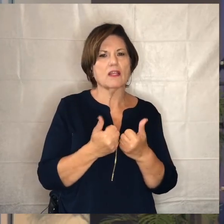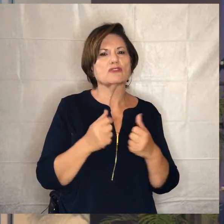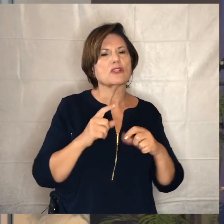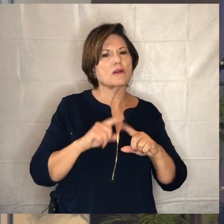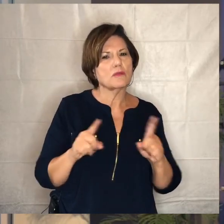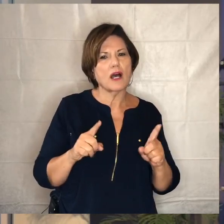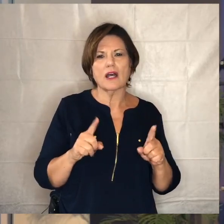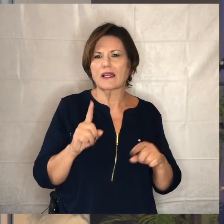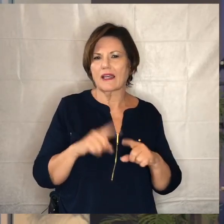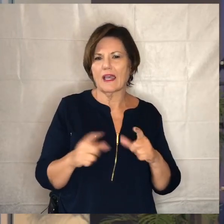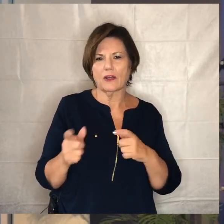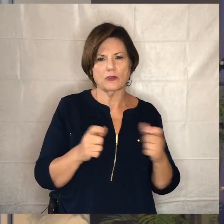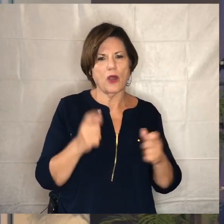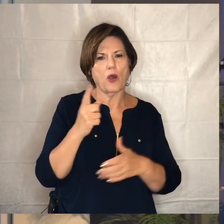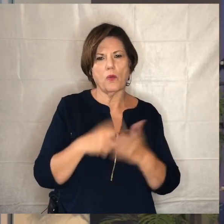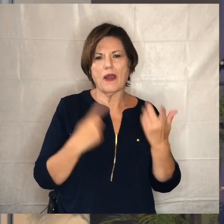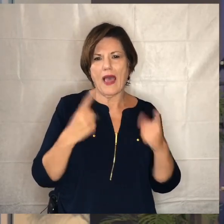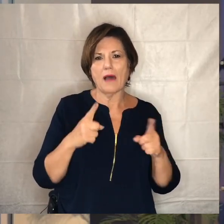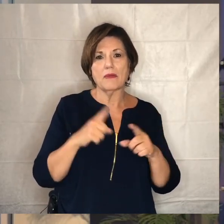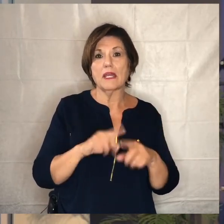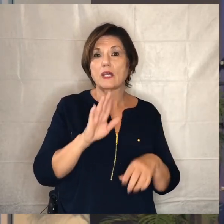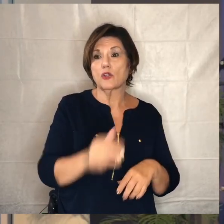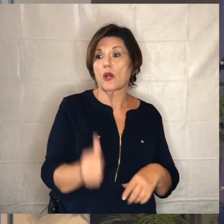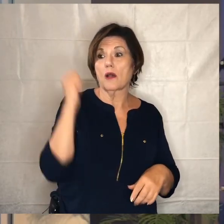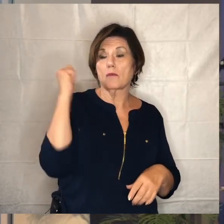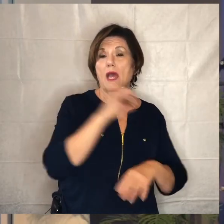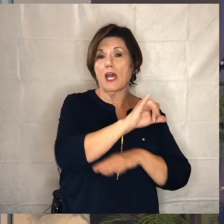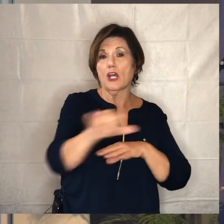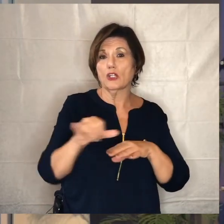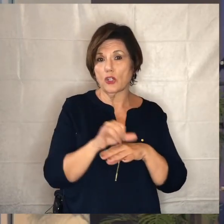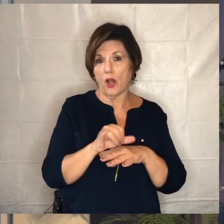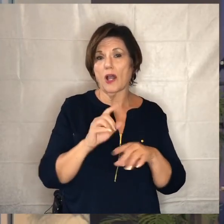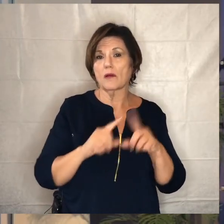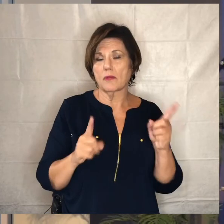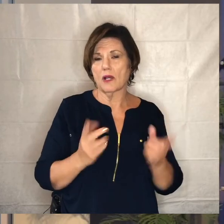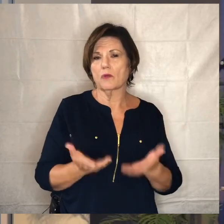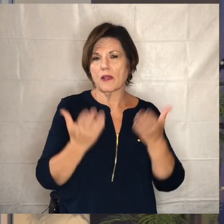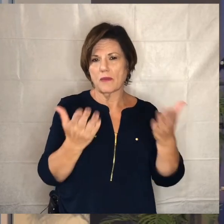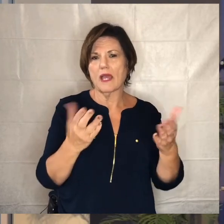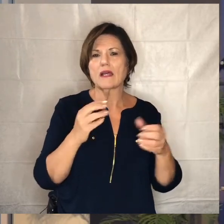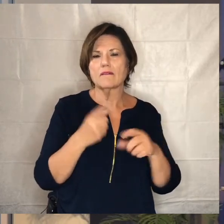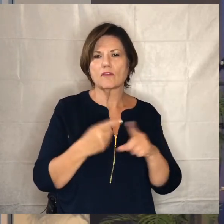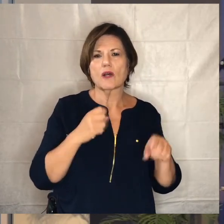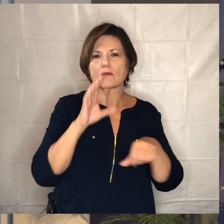regulate what takes place in your backyard but the recommendation from us as a church is going to be those small groups